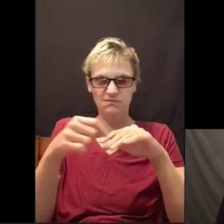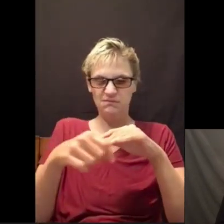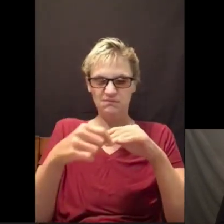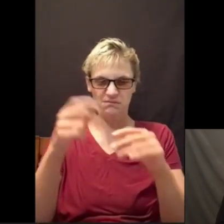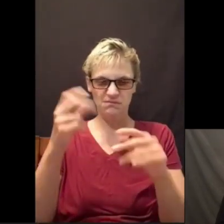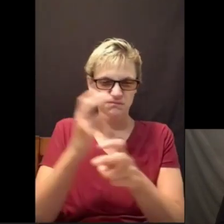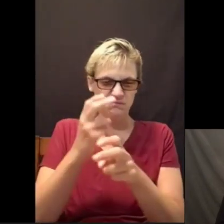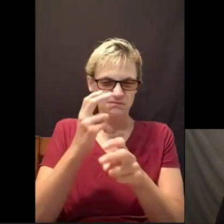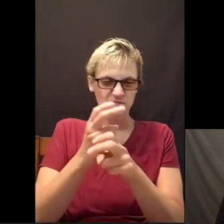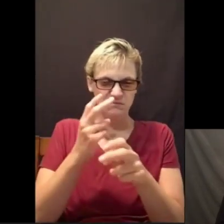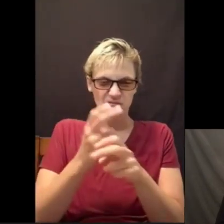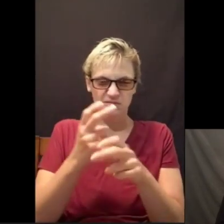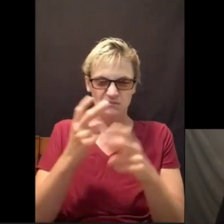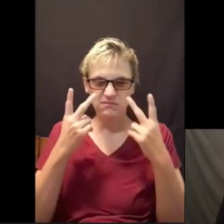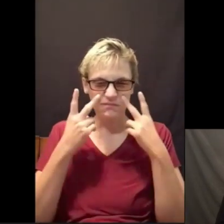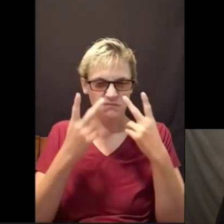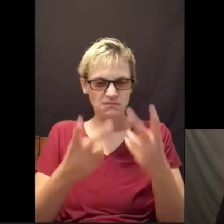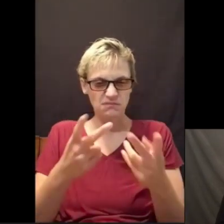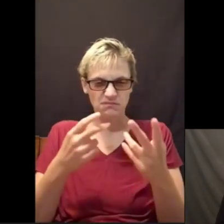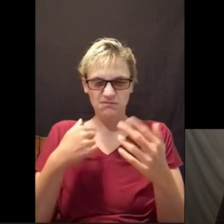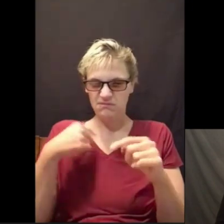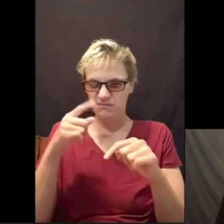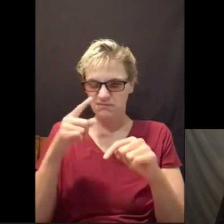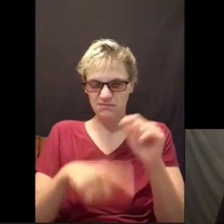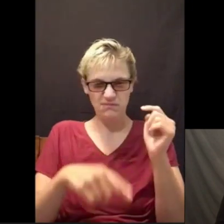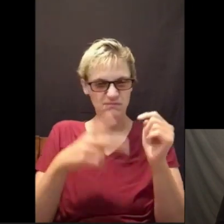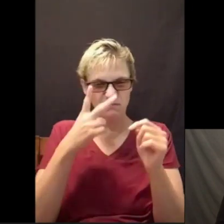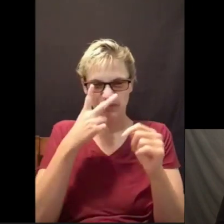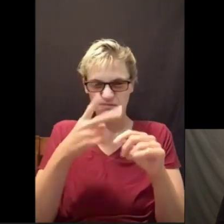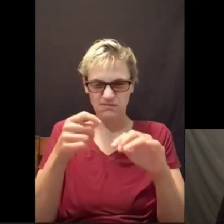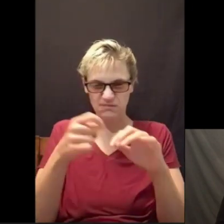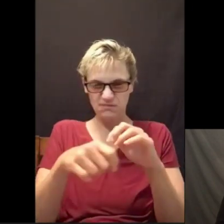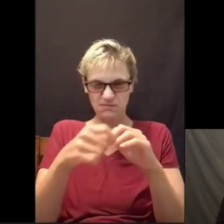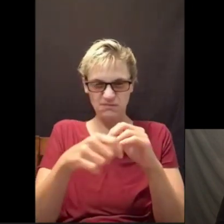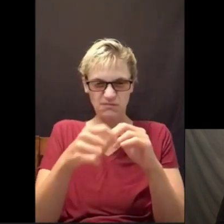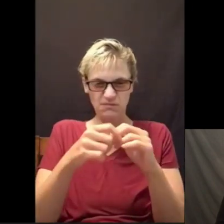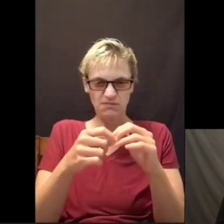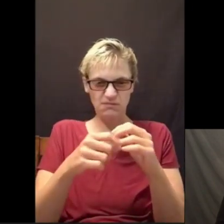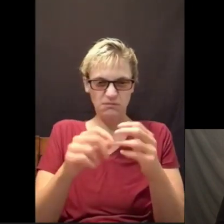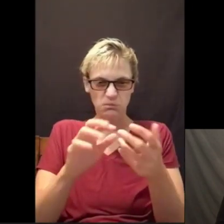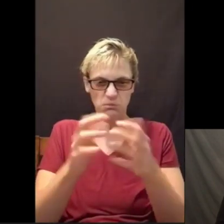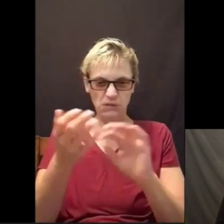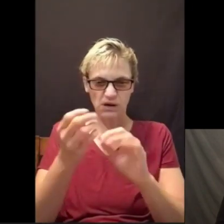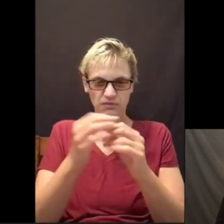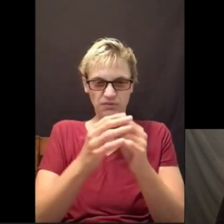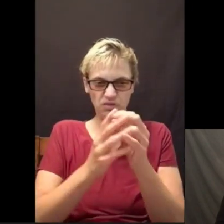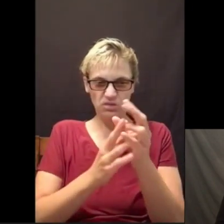And they're much better than trying to paint nails which can be very difficult when you cannot see very well.